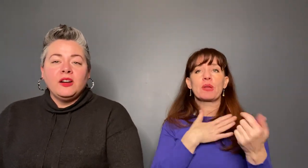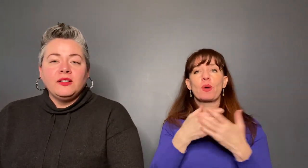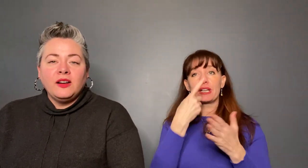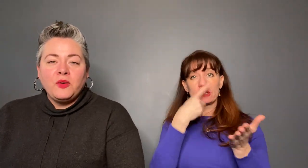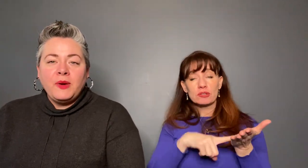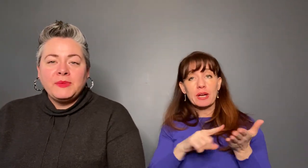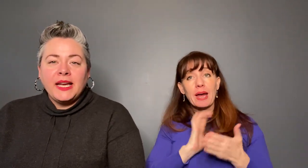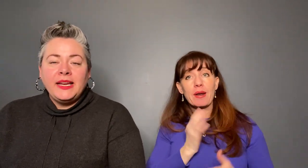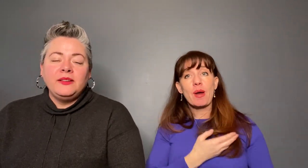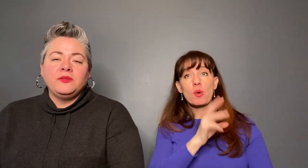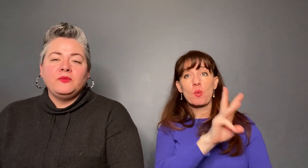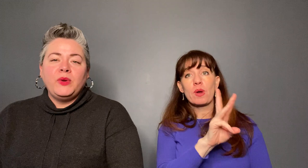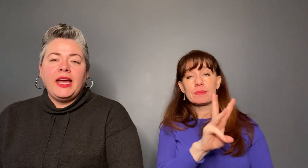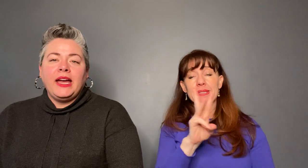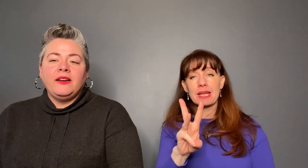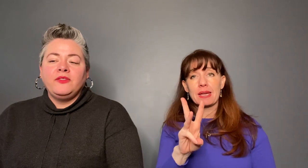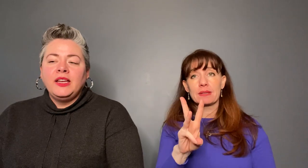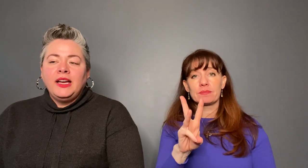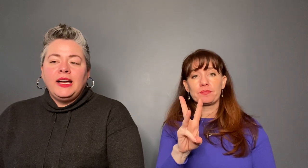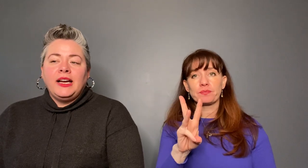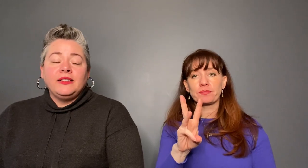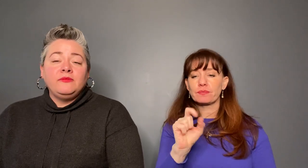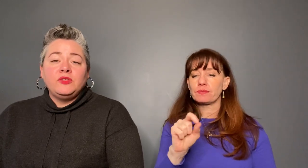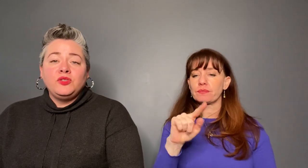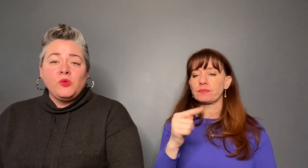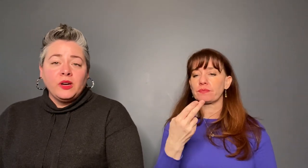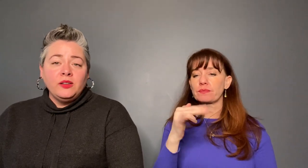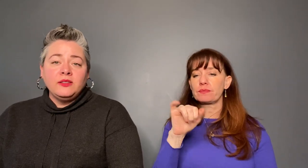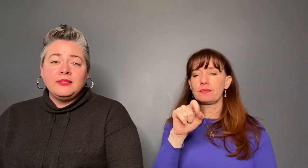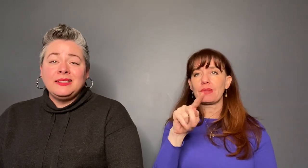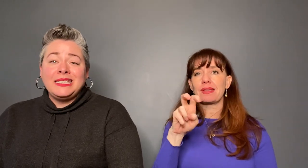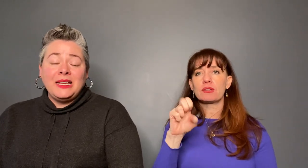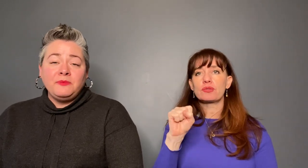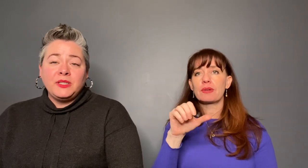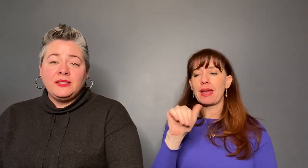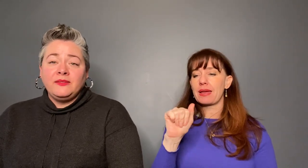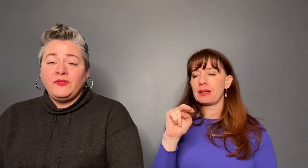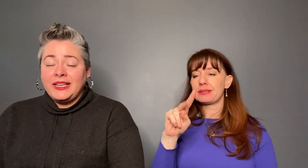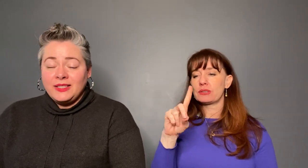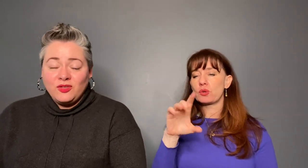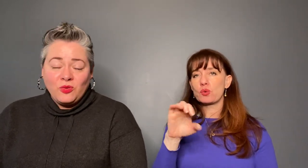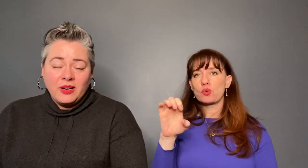our website. We have tutorials, tips, funny